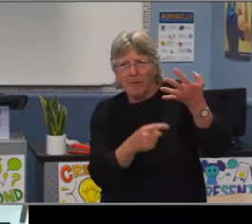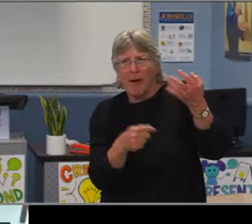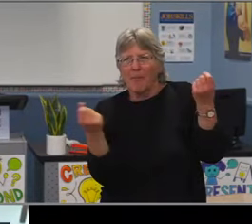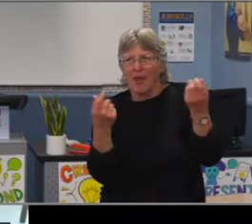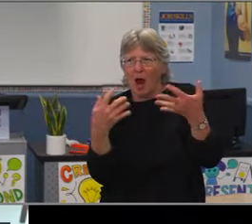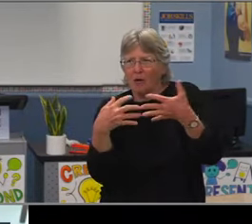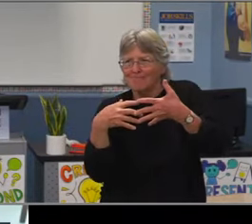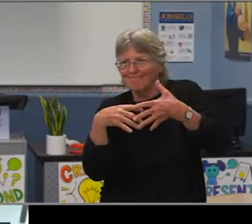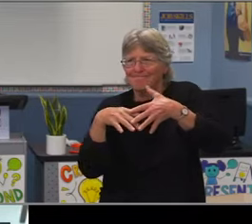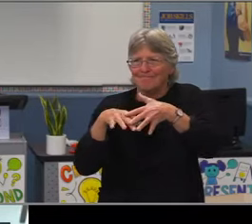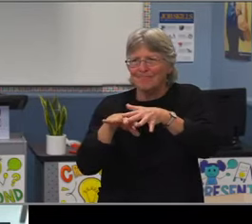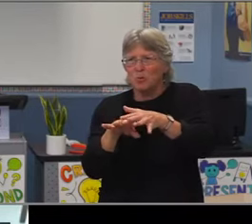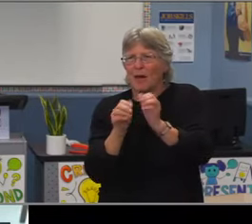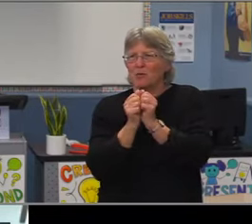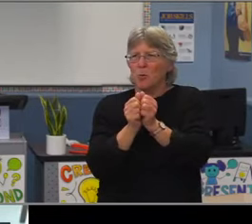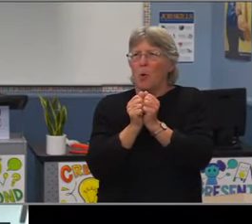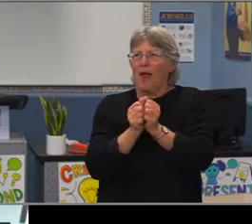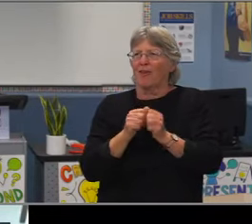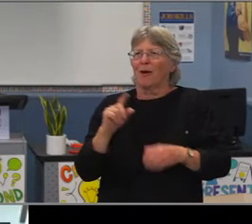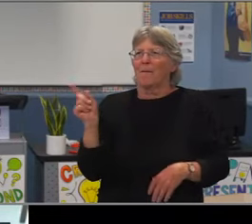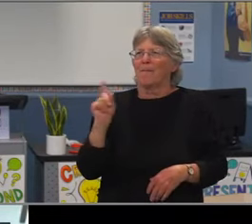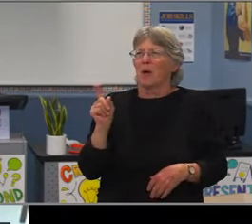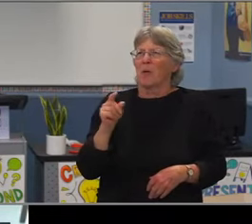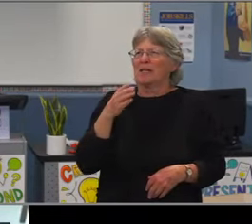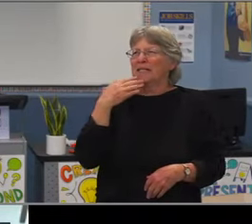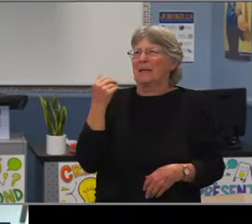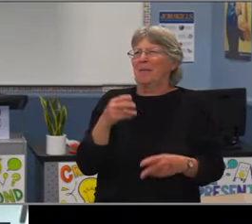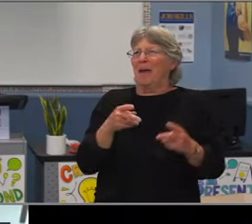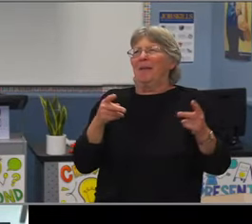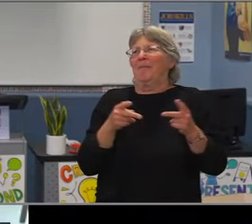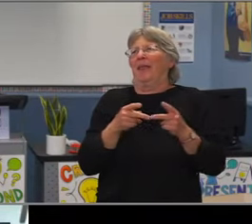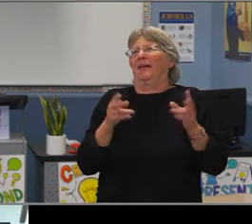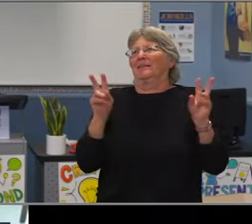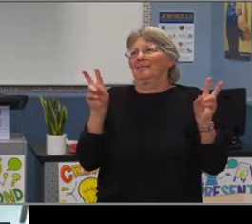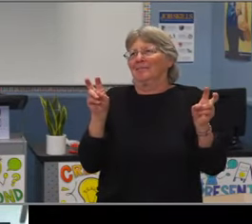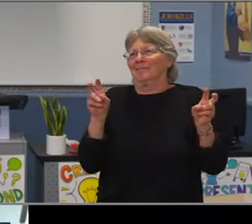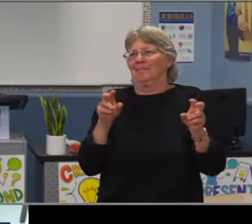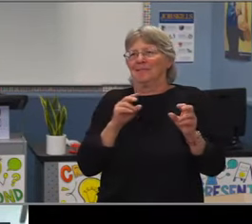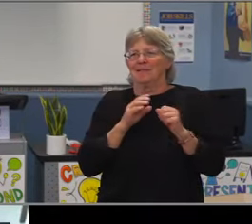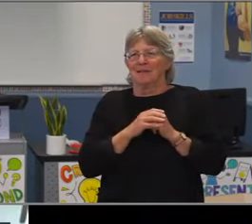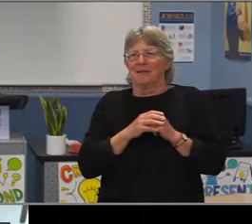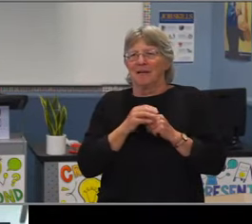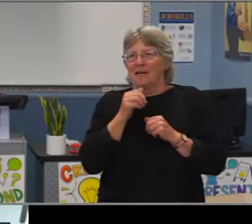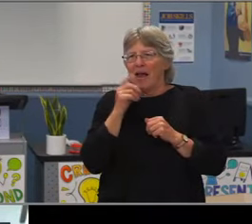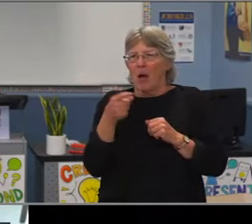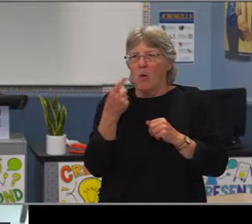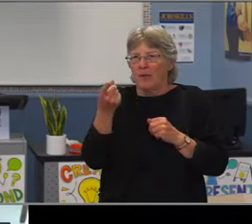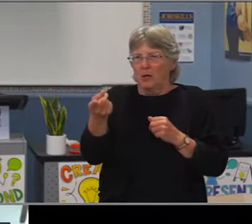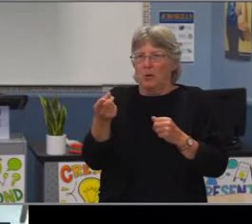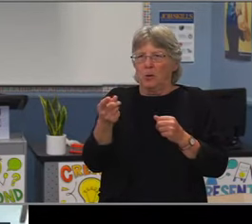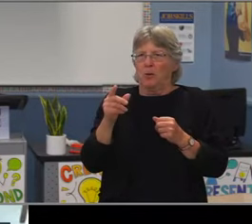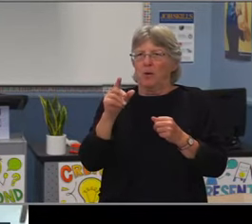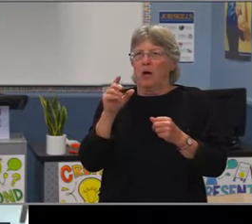and their staff as far as working with parents early. So that the huge goal around chronic absenteeism and attendance